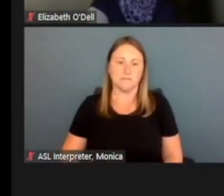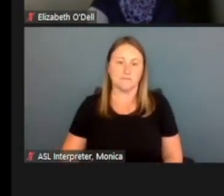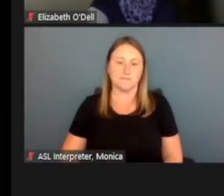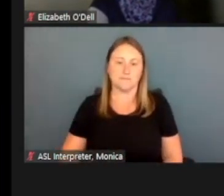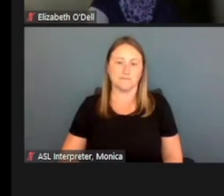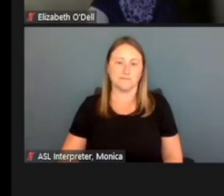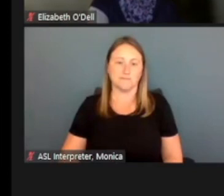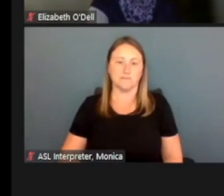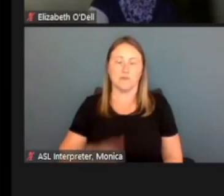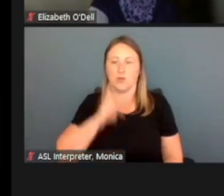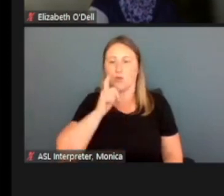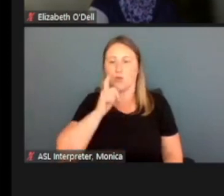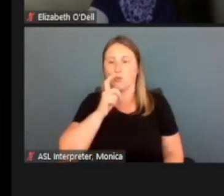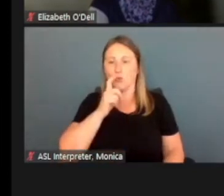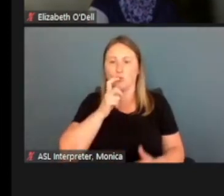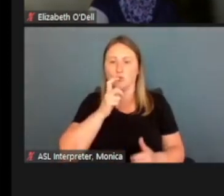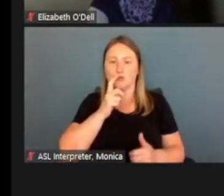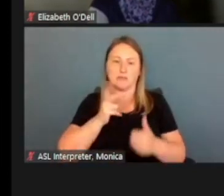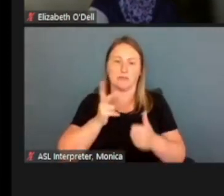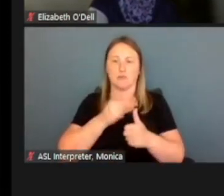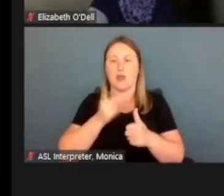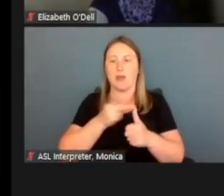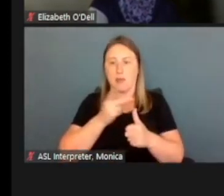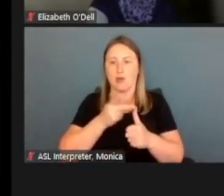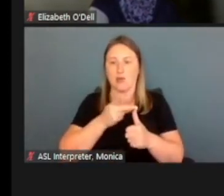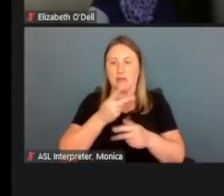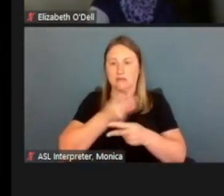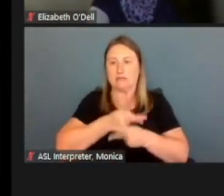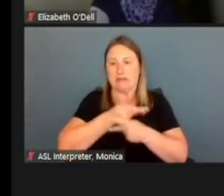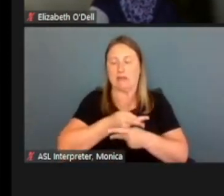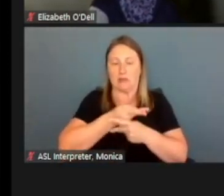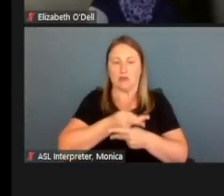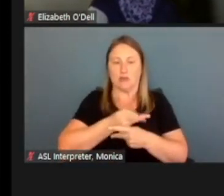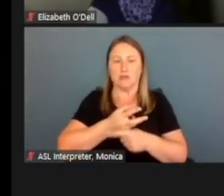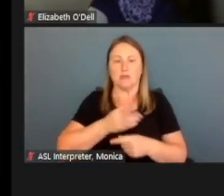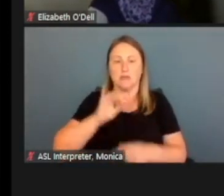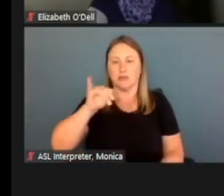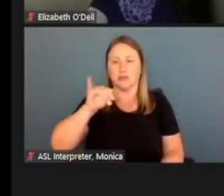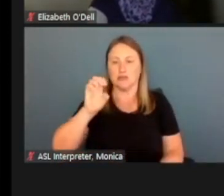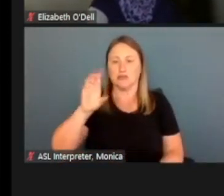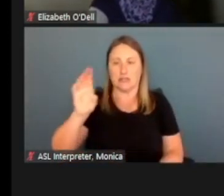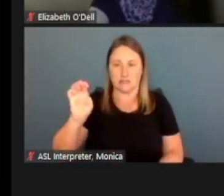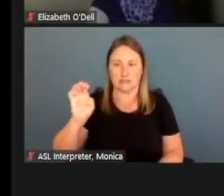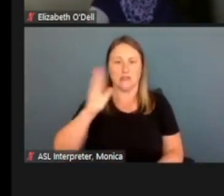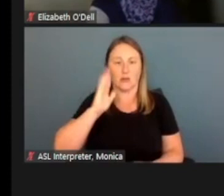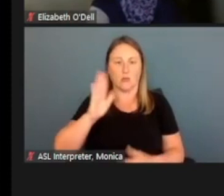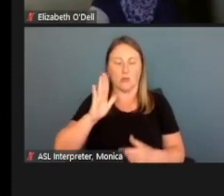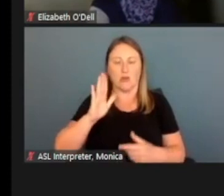Who is the primary care caretaker for Jessie? So later on we'll be adding income for Jennifer,